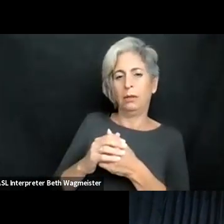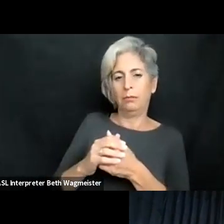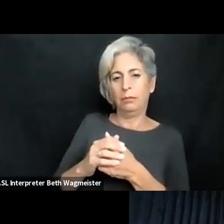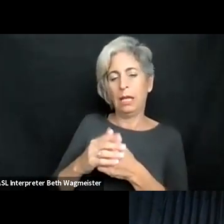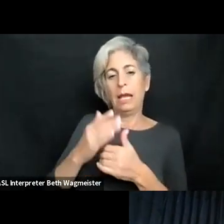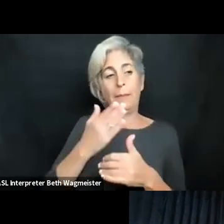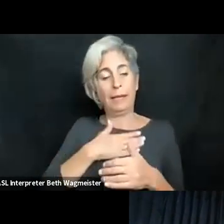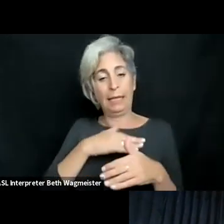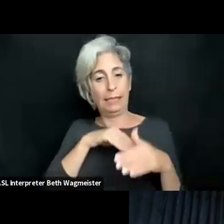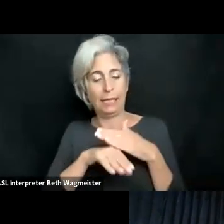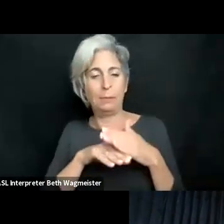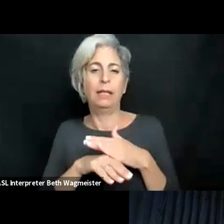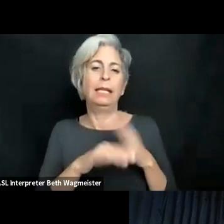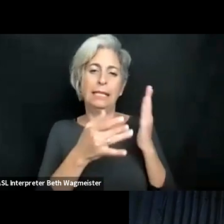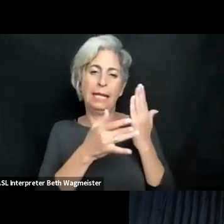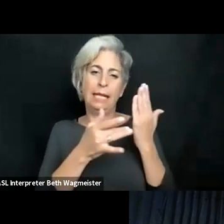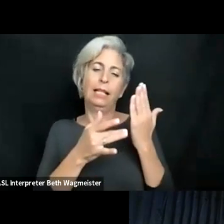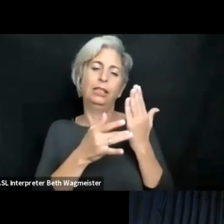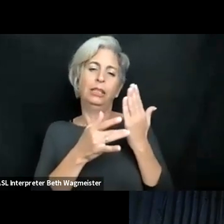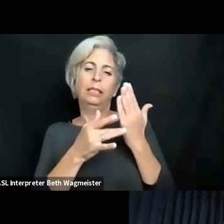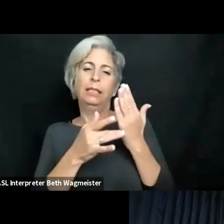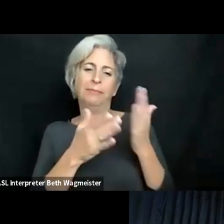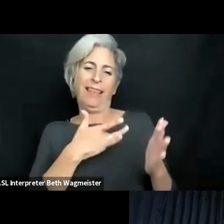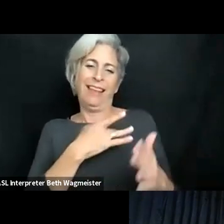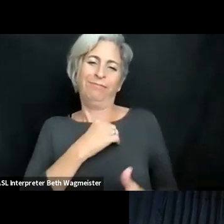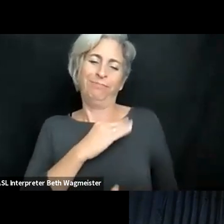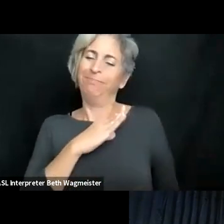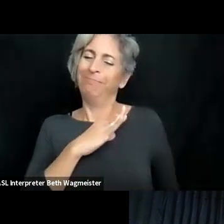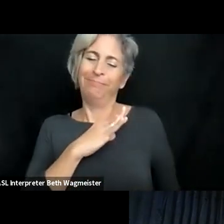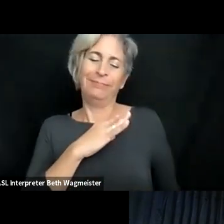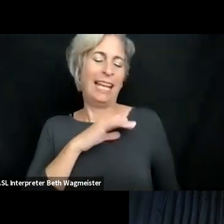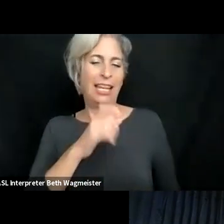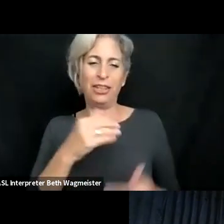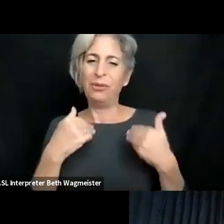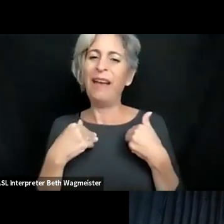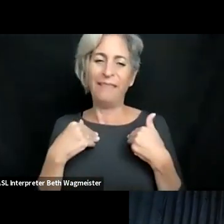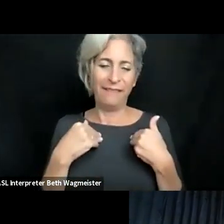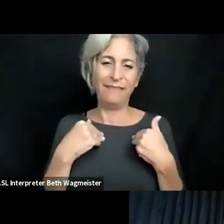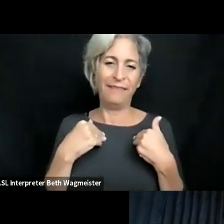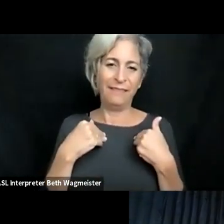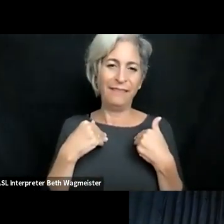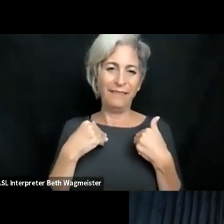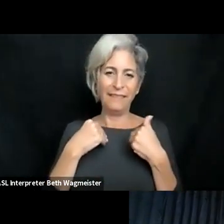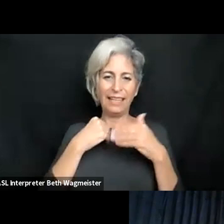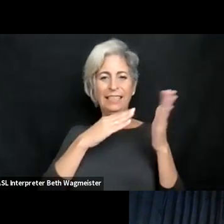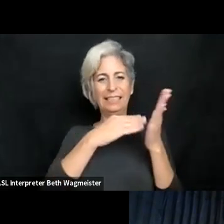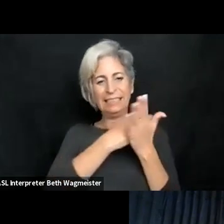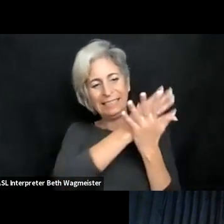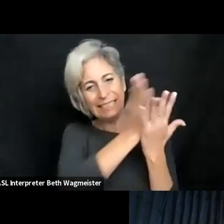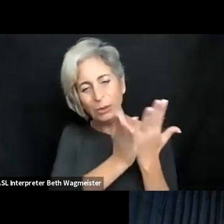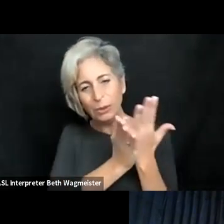for the past four years for our post-graduate students. And for me as accessibility and technology, it's always in my